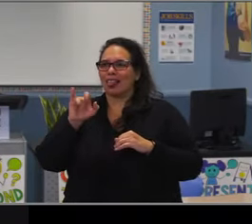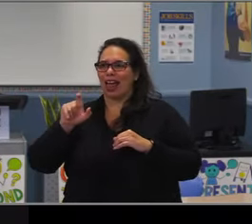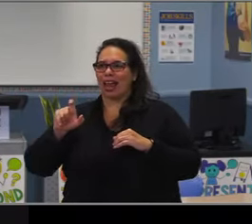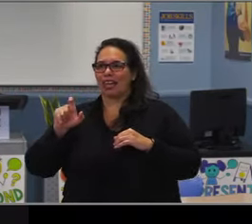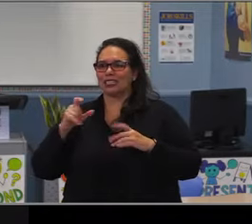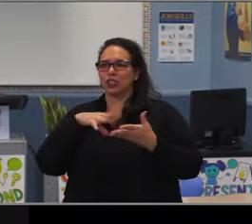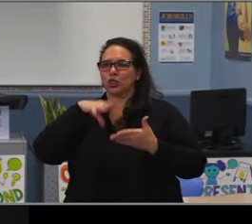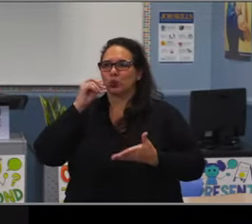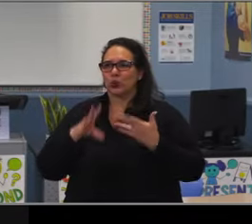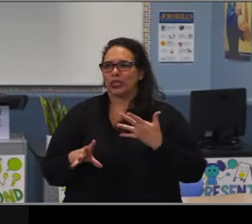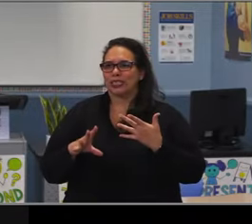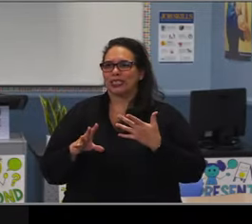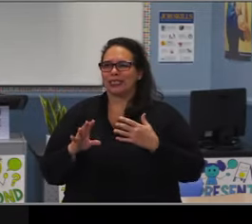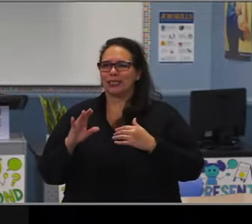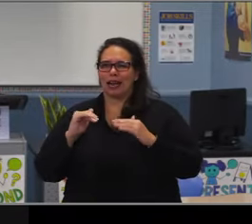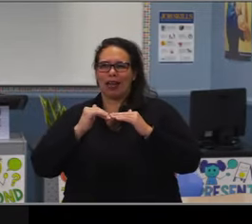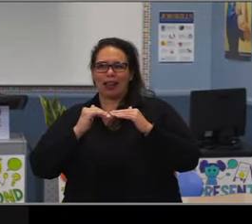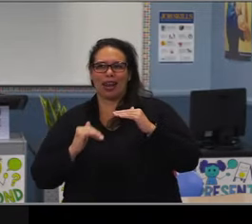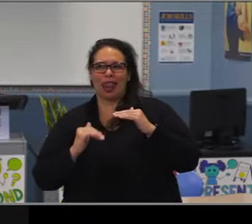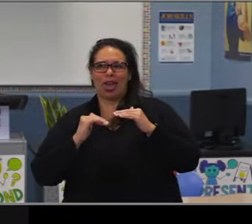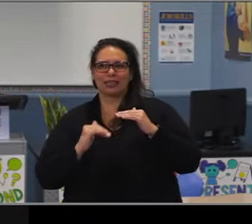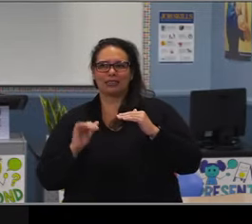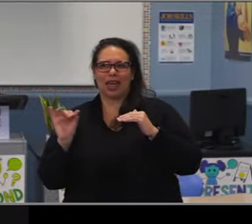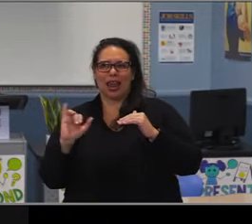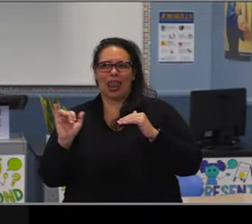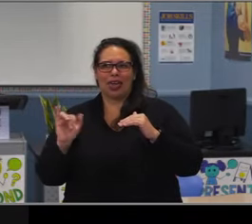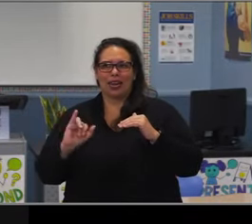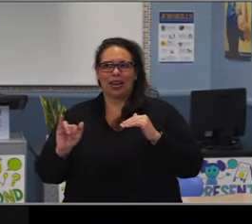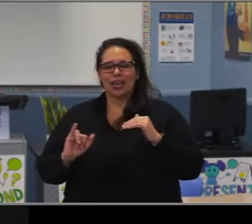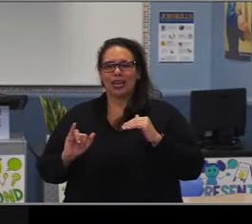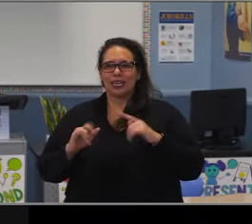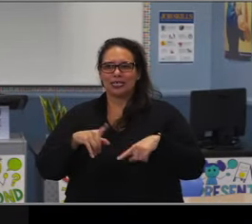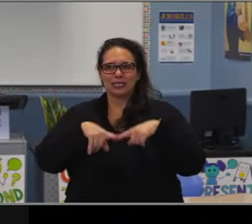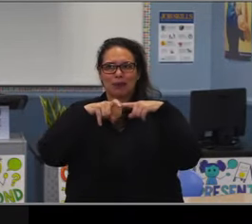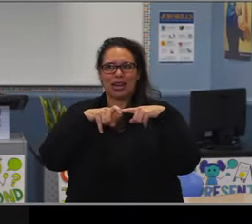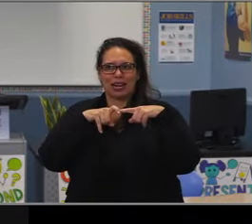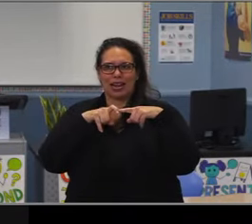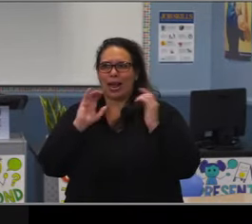and is continuing to close. So, this looks better every year